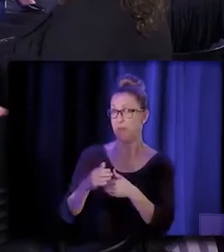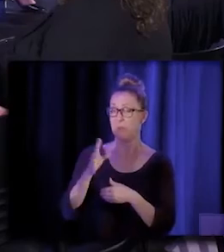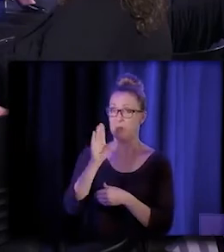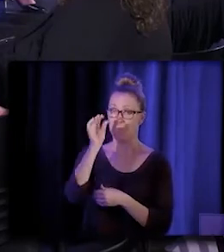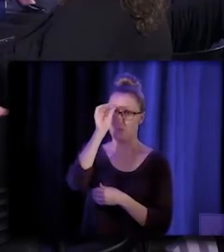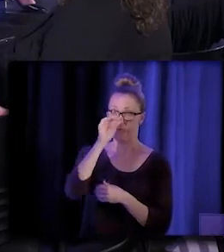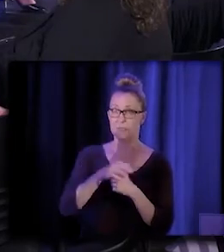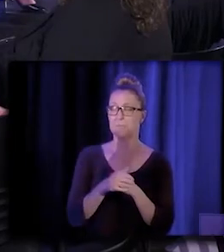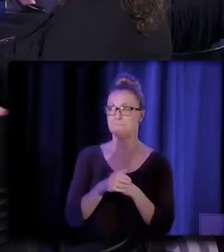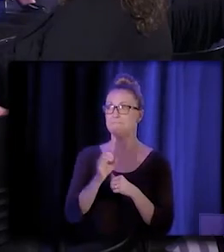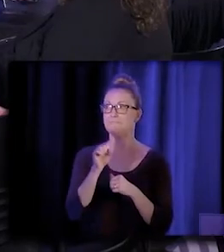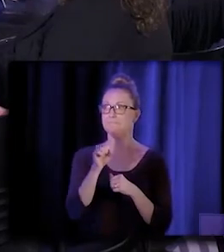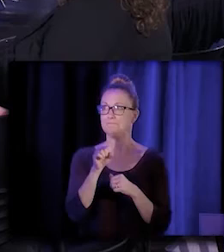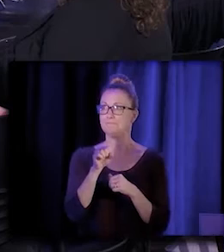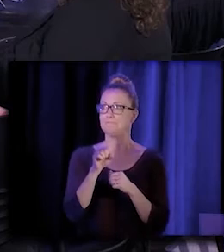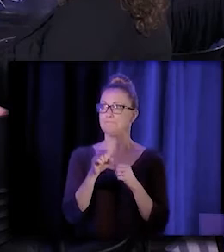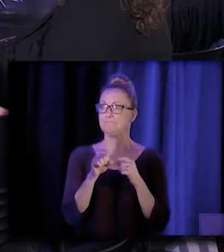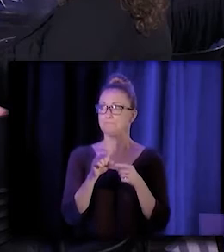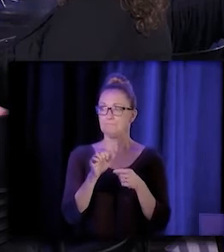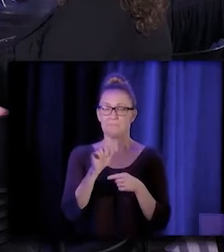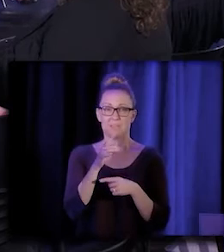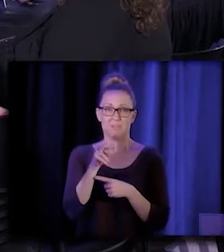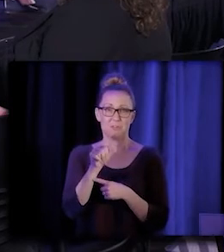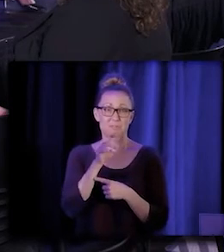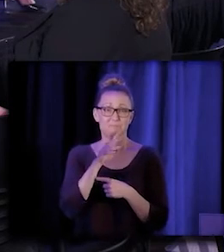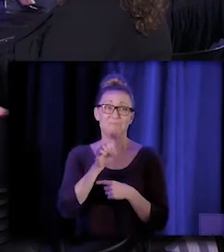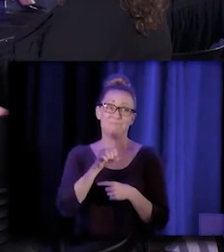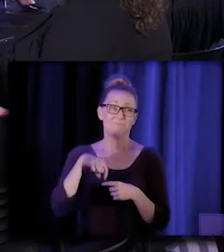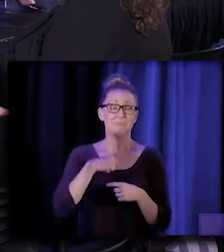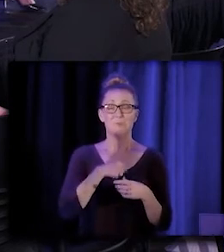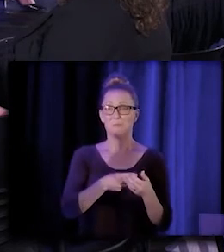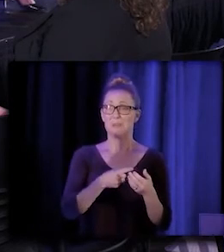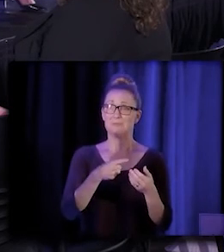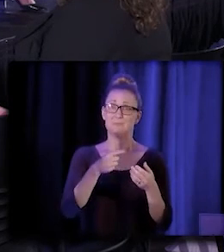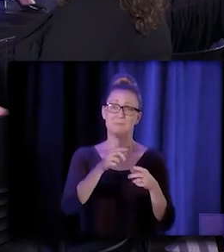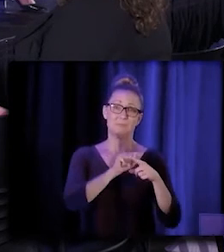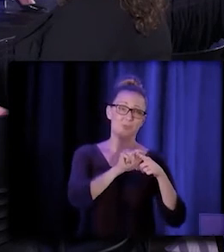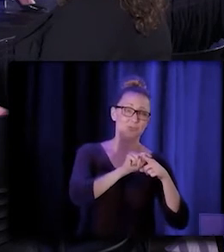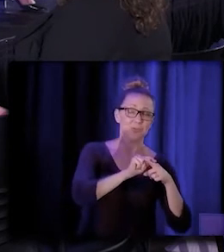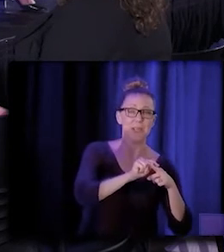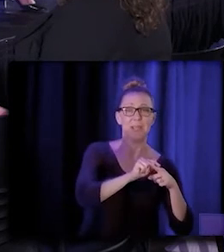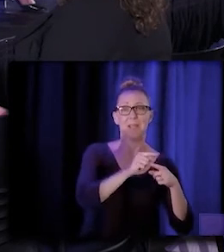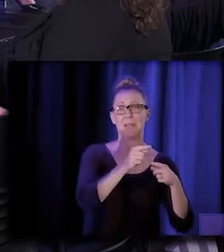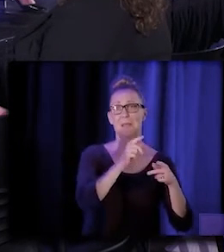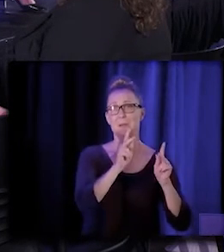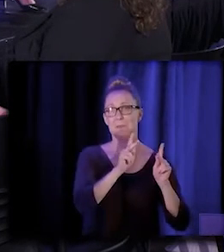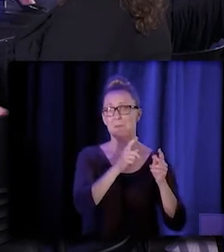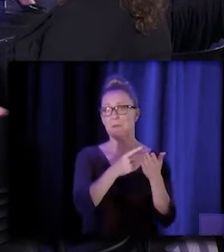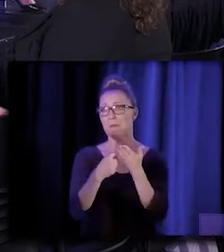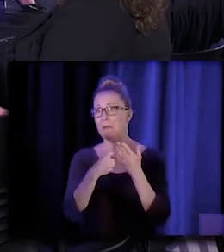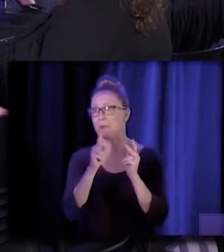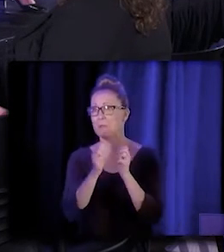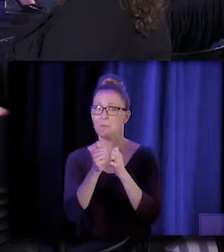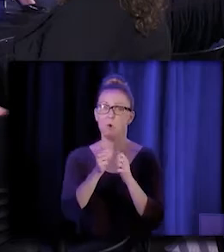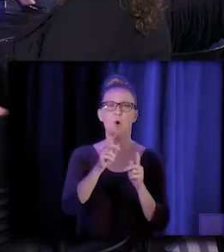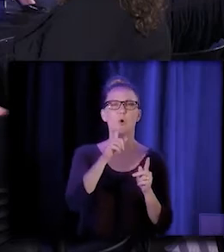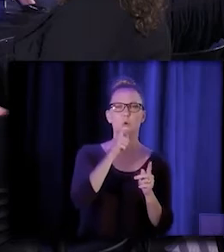Yeah, so we've been talking to a lot of folks, training folks on, you know, who is Department of Healthcare Services, who's HCAI,